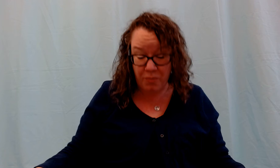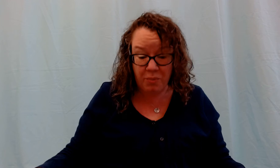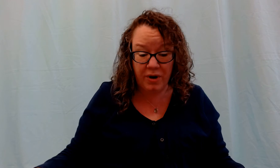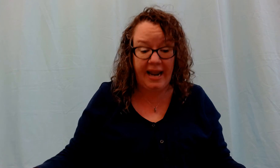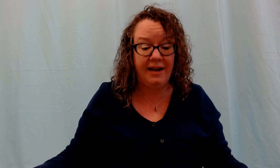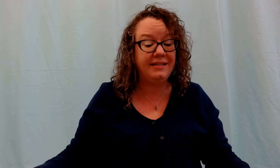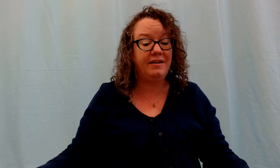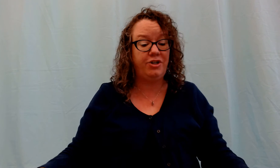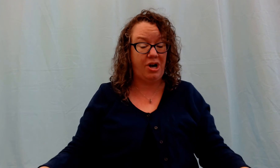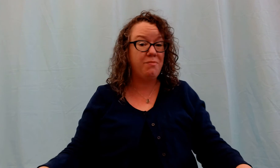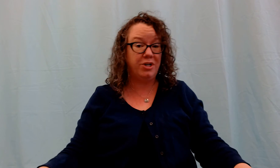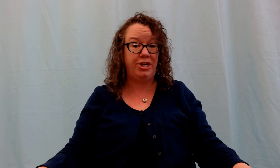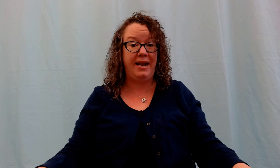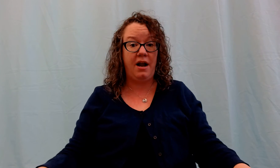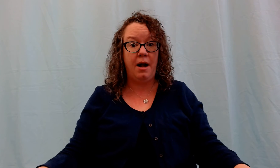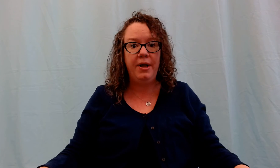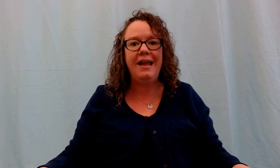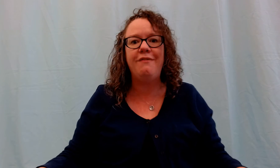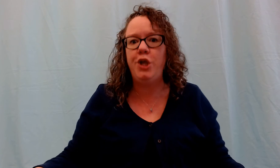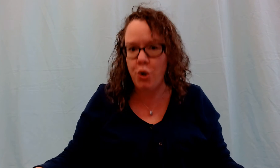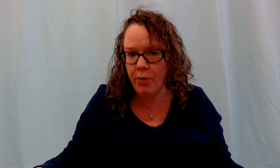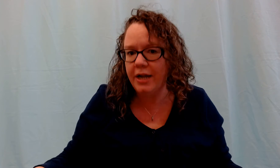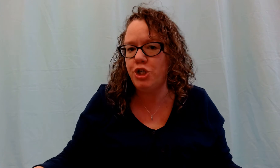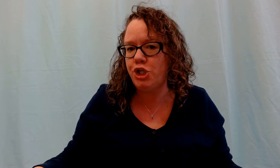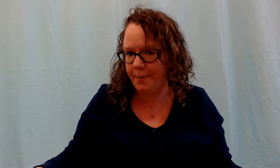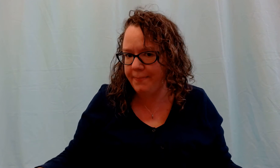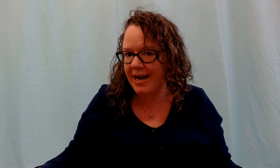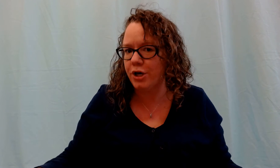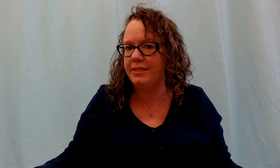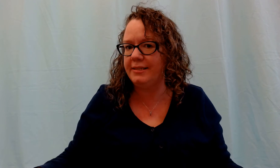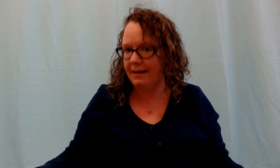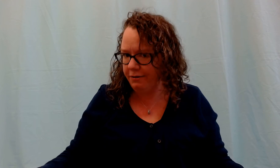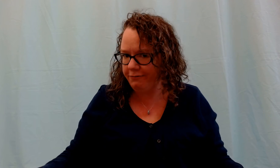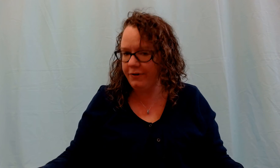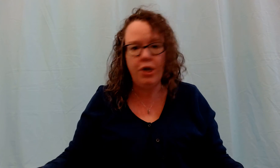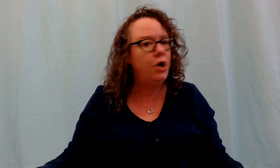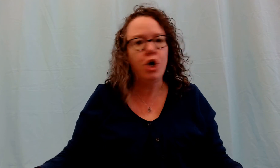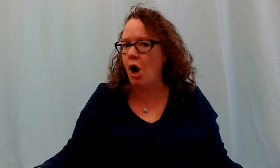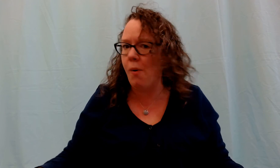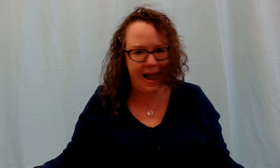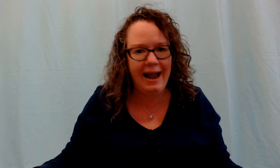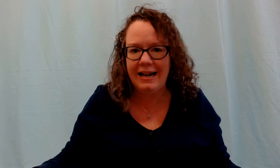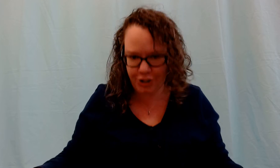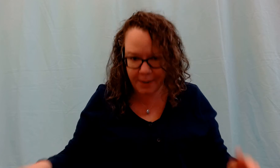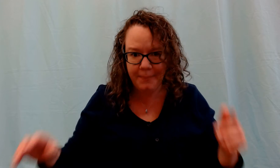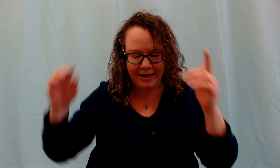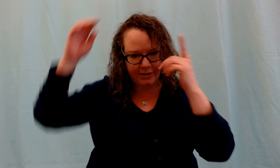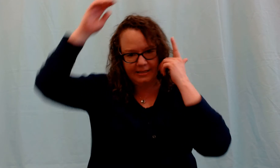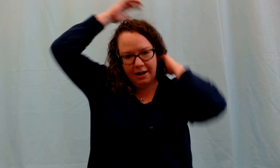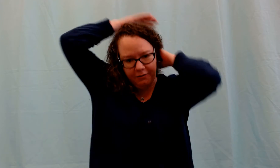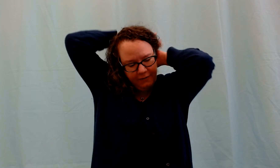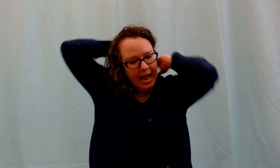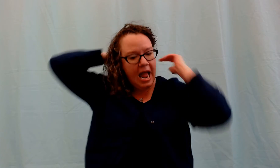when we're candy's in a jar and we're shaking up if you can jump by yourself go ahead and jump by yourself!